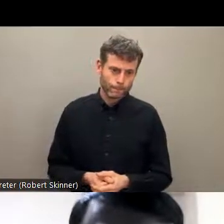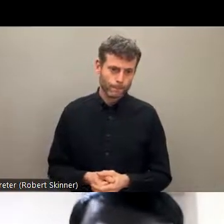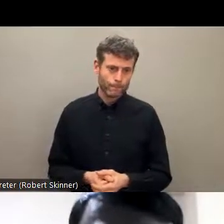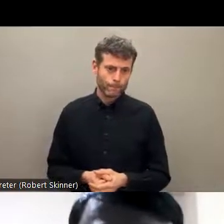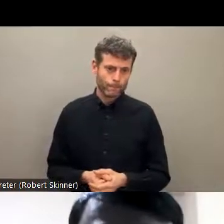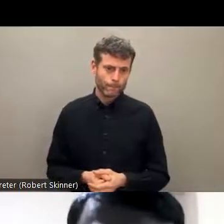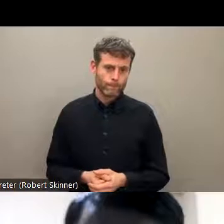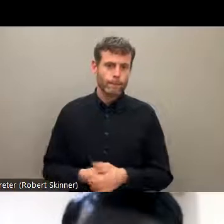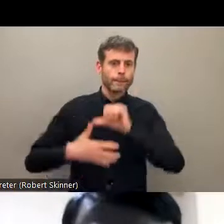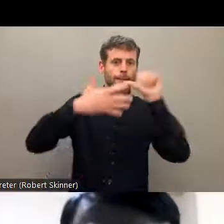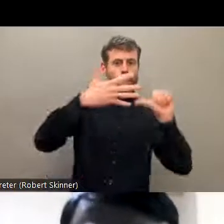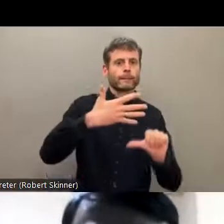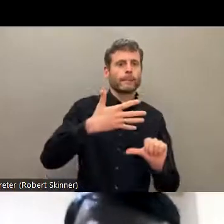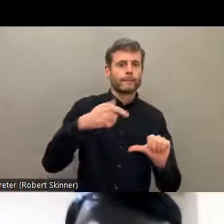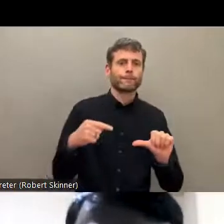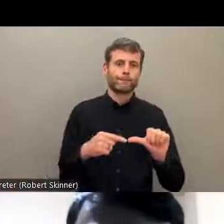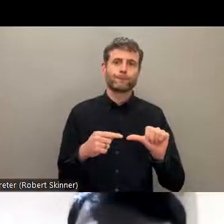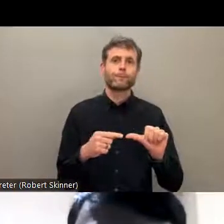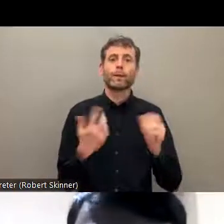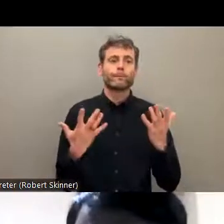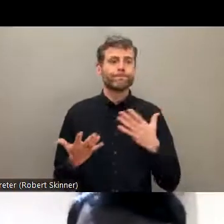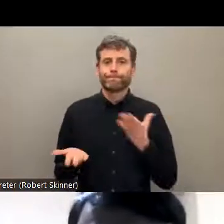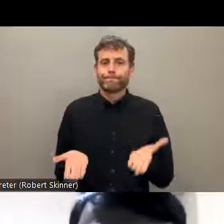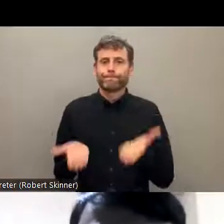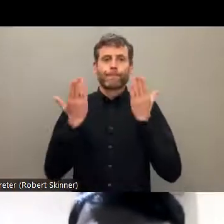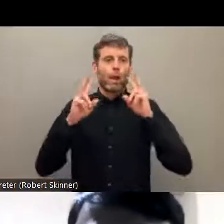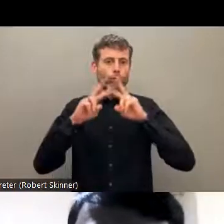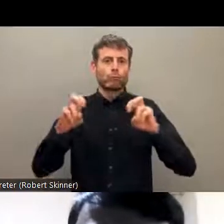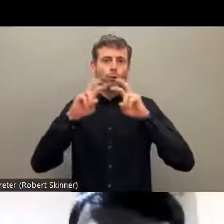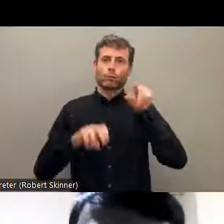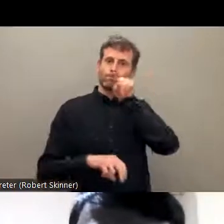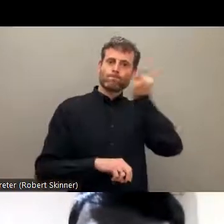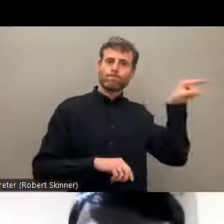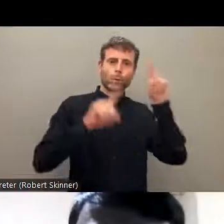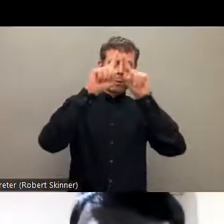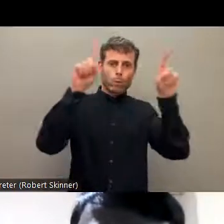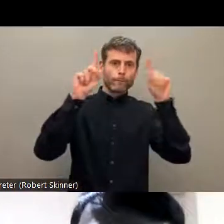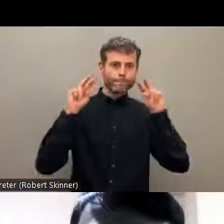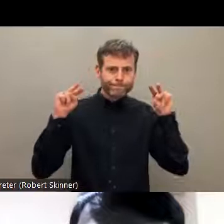targeted programs. There is also lack of research and